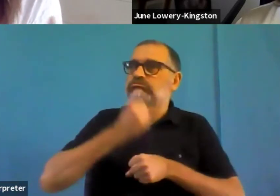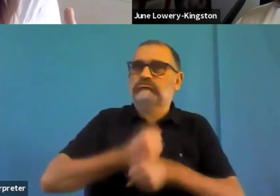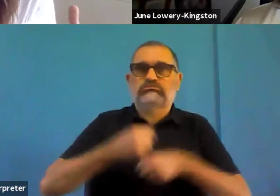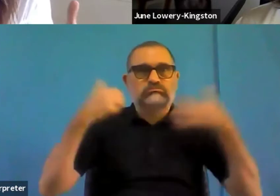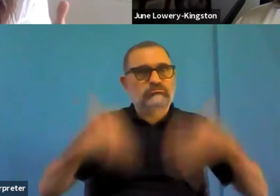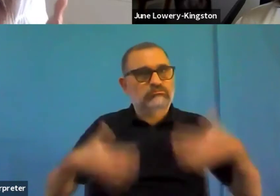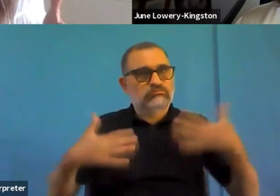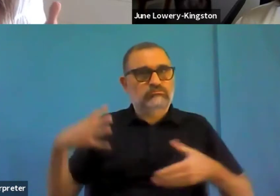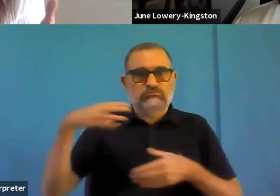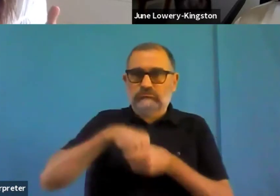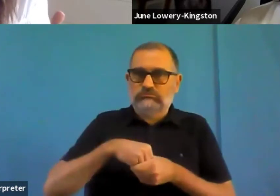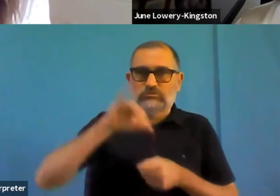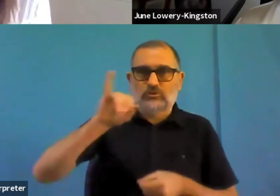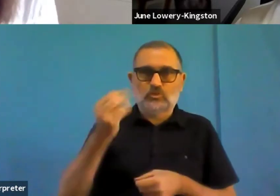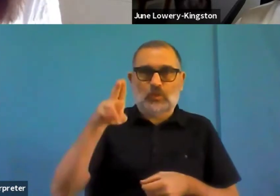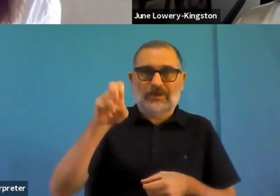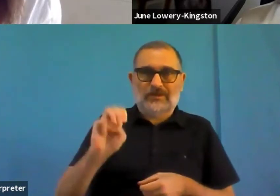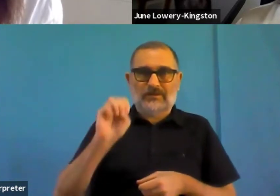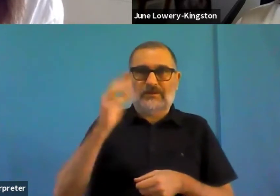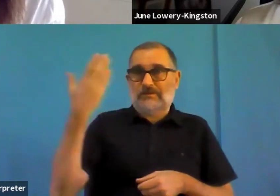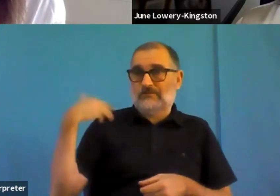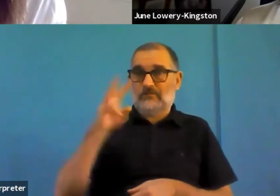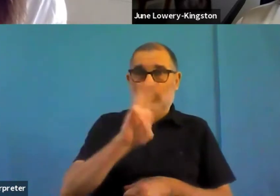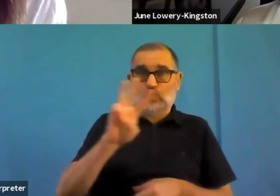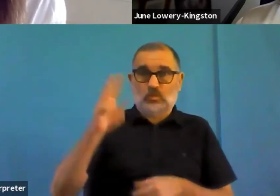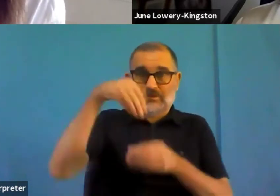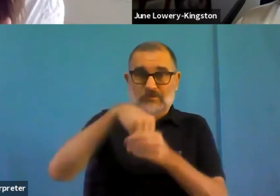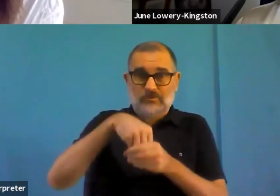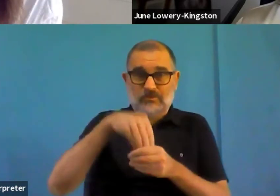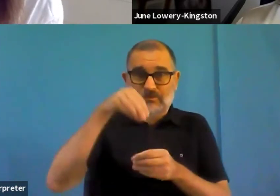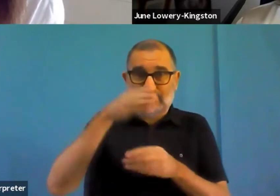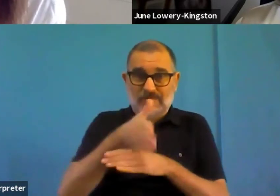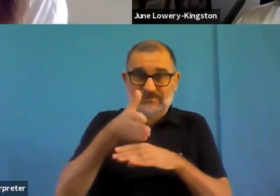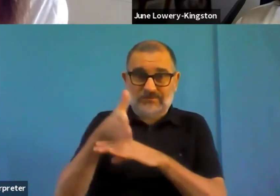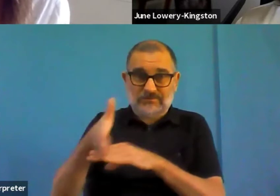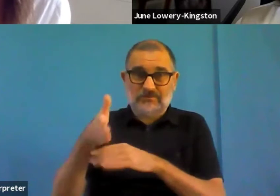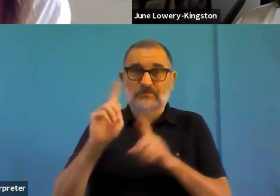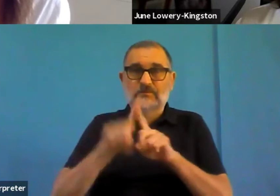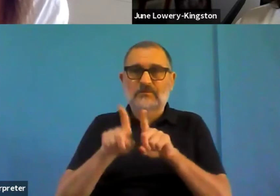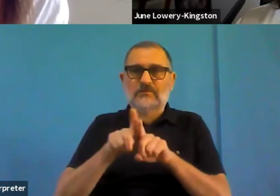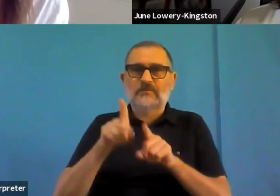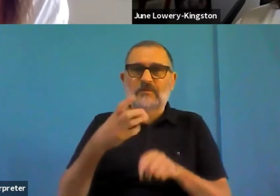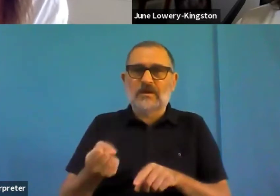and and kind of get us in the right mood for the breakout discussions. So please, the floor is yours. I will do my best.